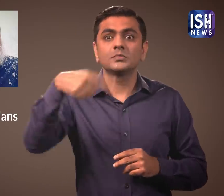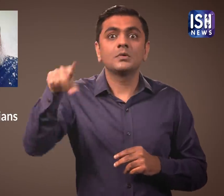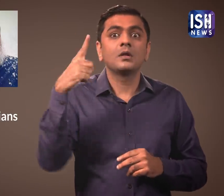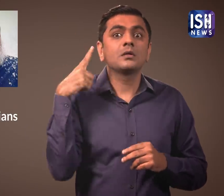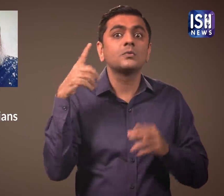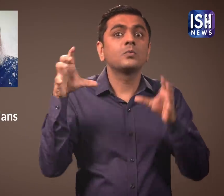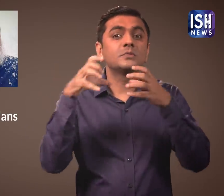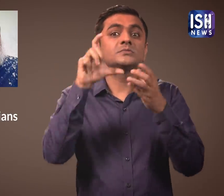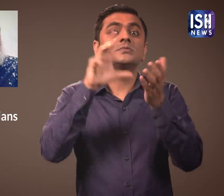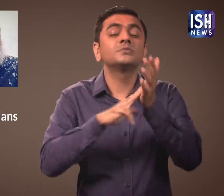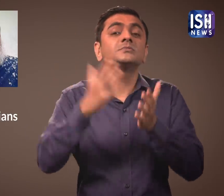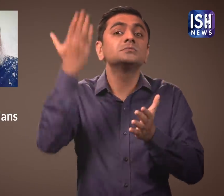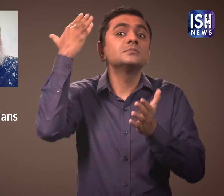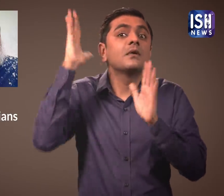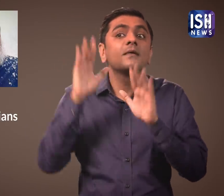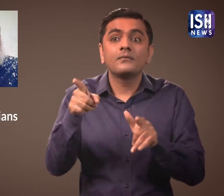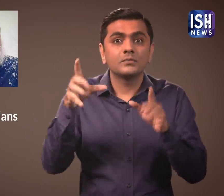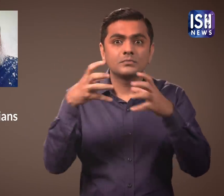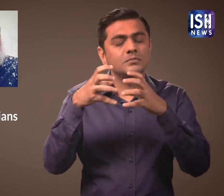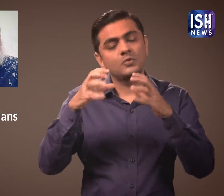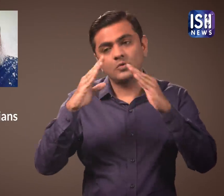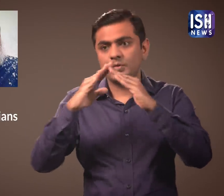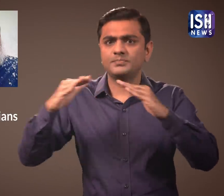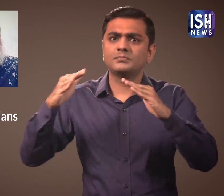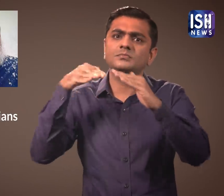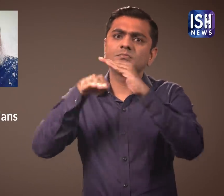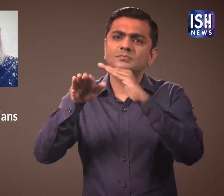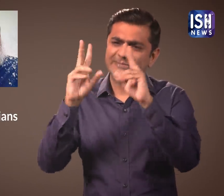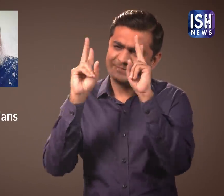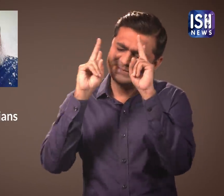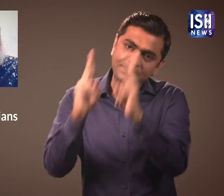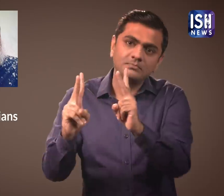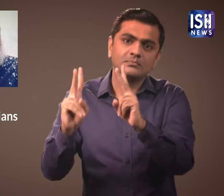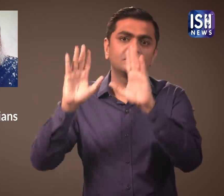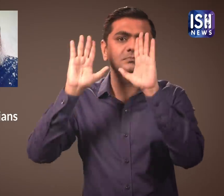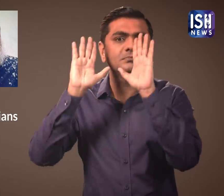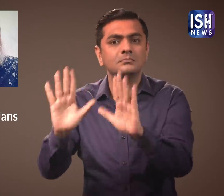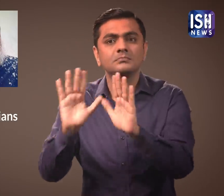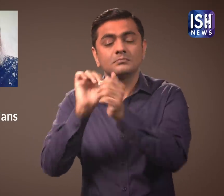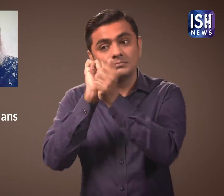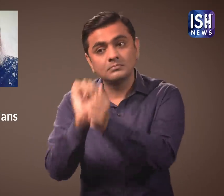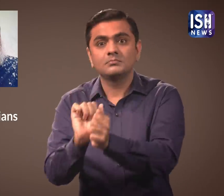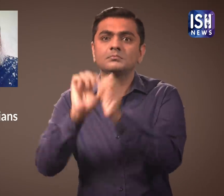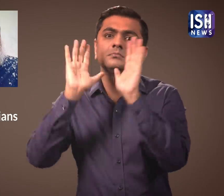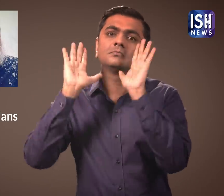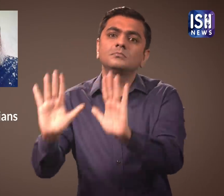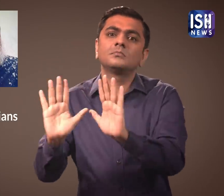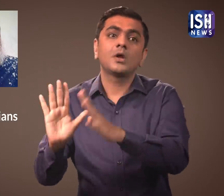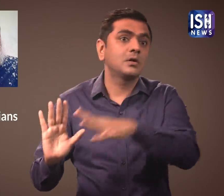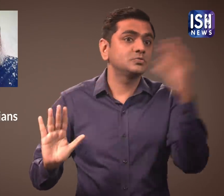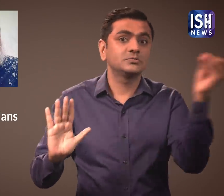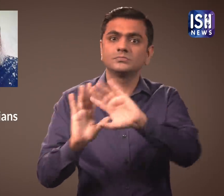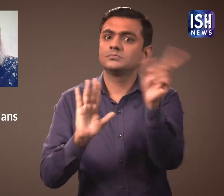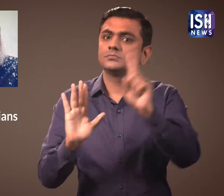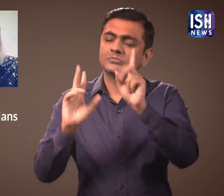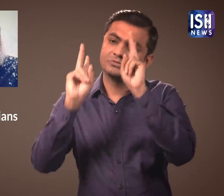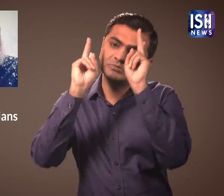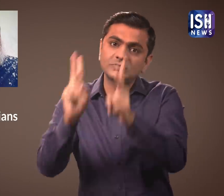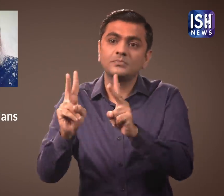This is why J&K's former Chief Ministers were put under house arrest.